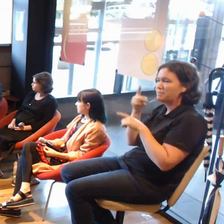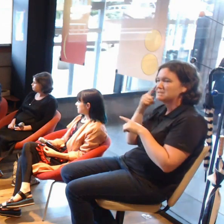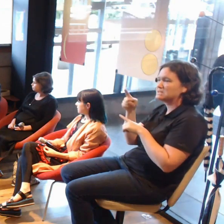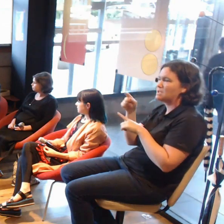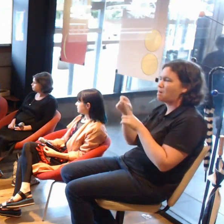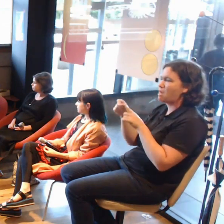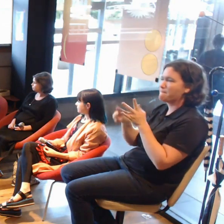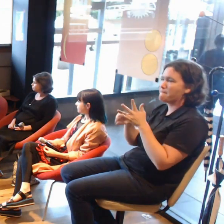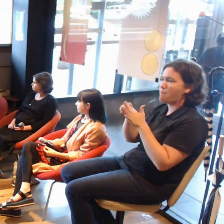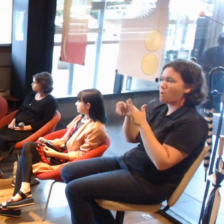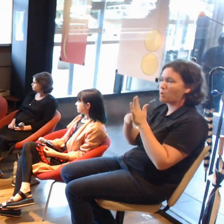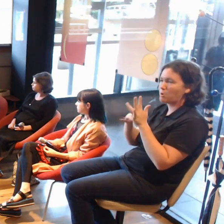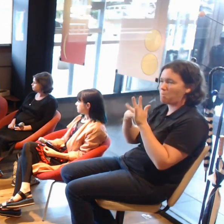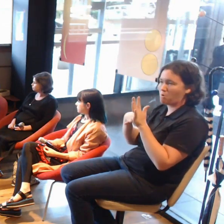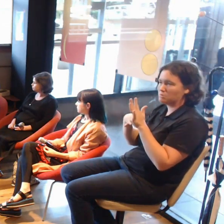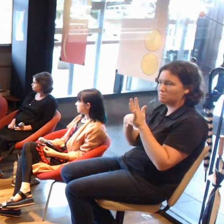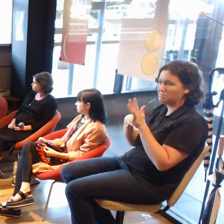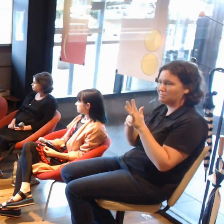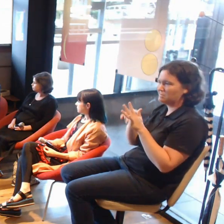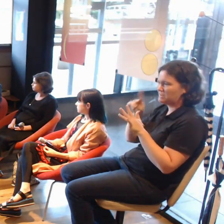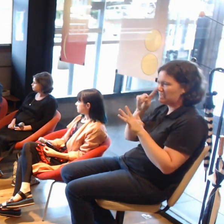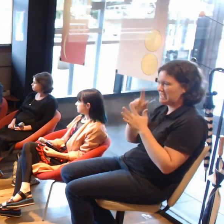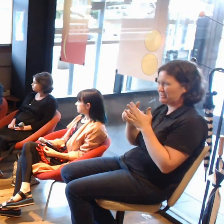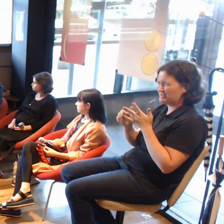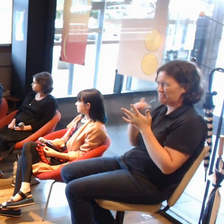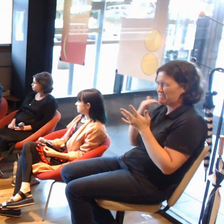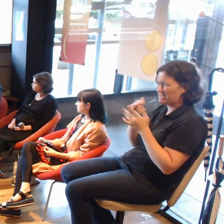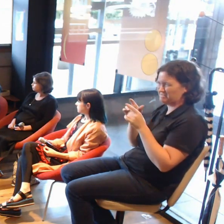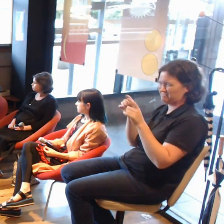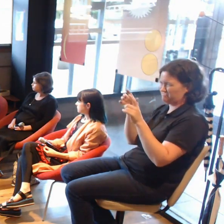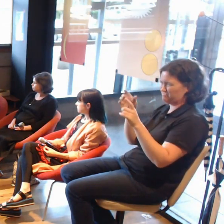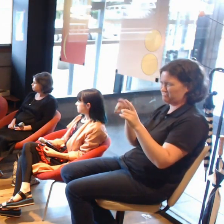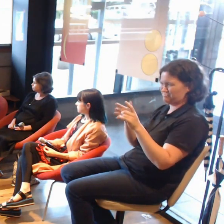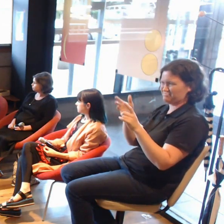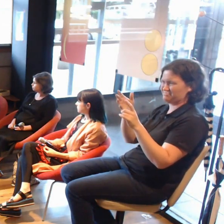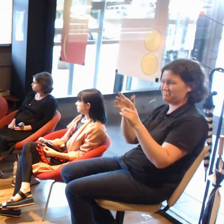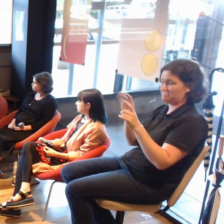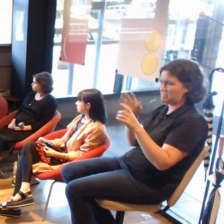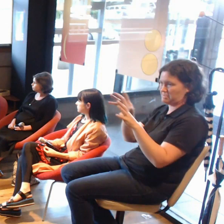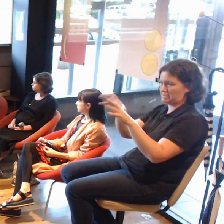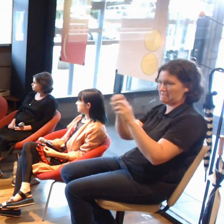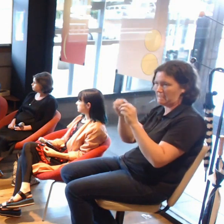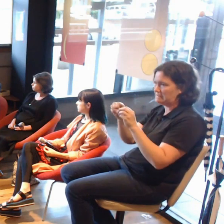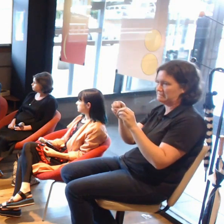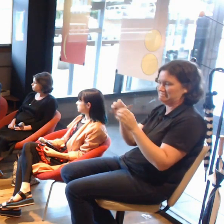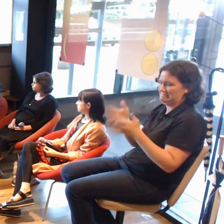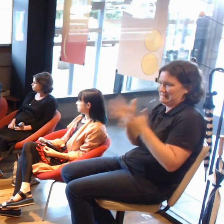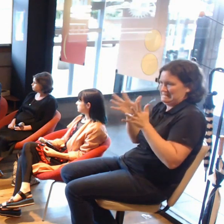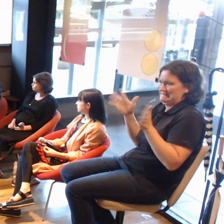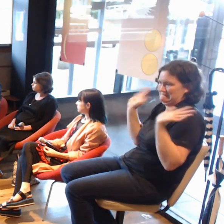I can't really do much with that Pokemon - apart from capture it or whatever it might be - but there is that Pokemon there.